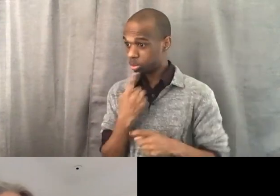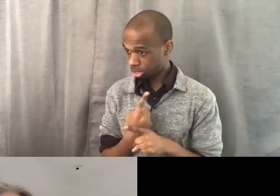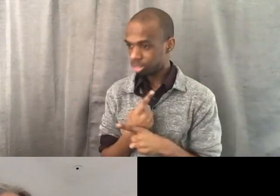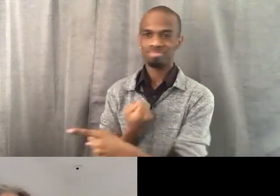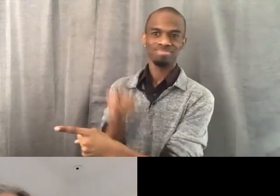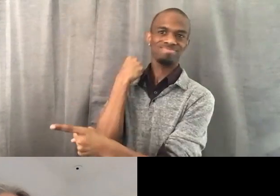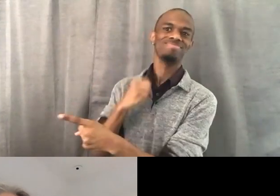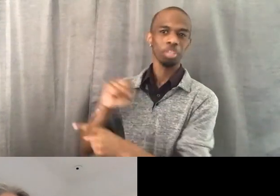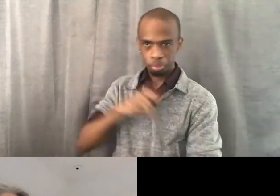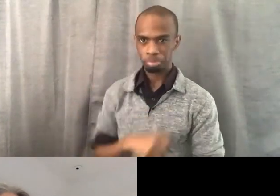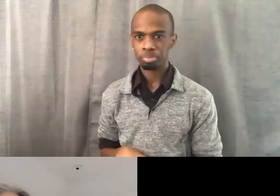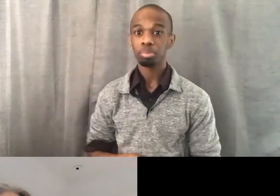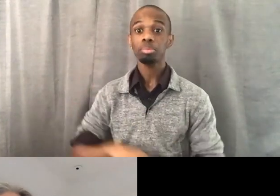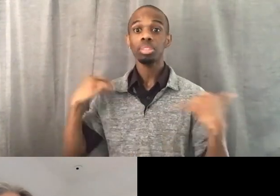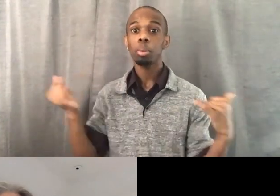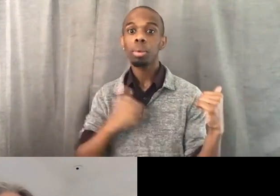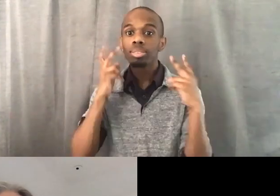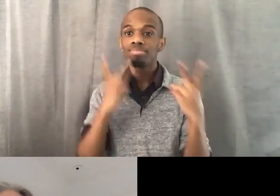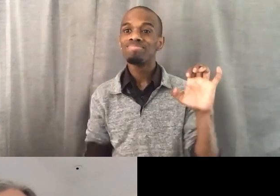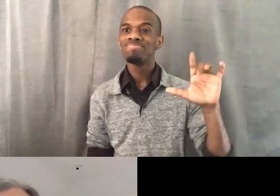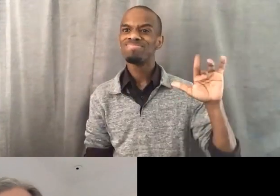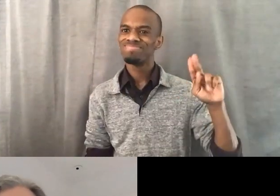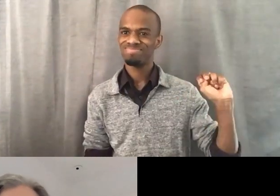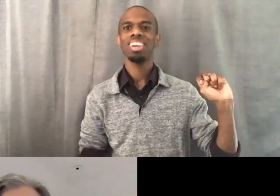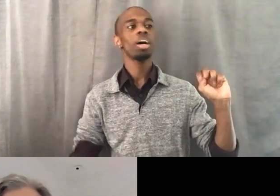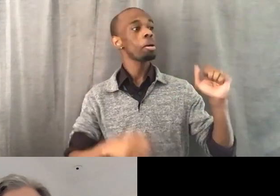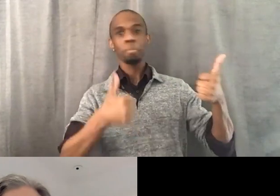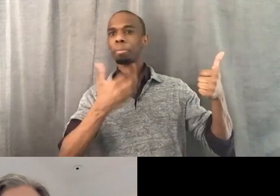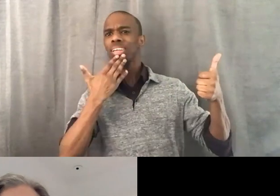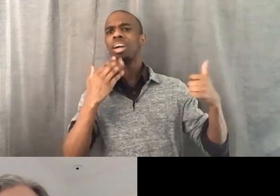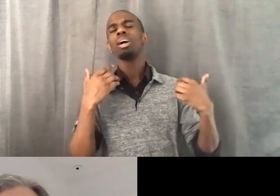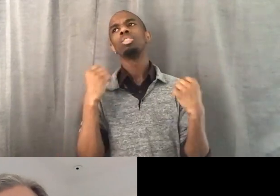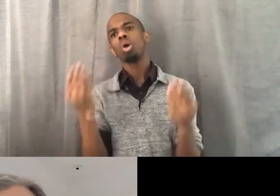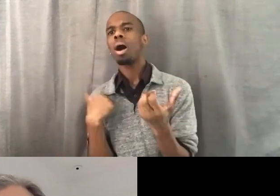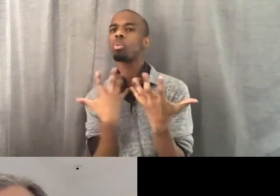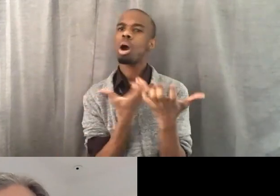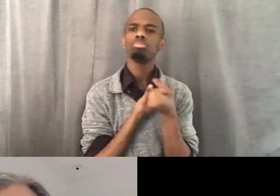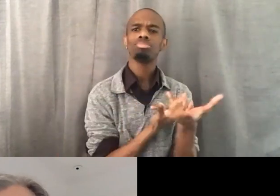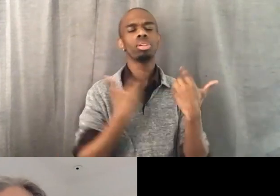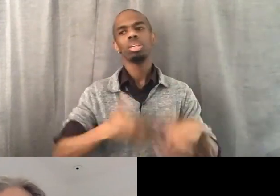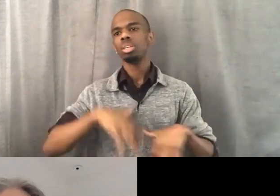and Yvonne who have made it possible for us to have this class